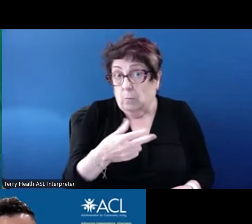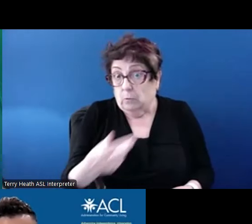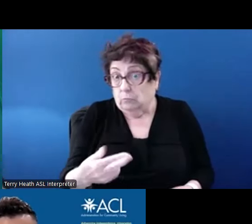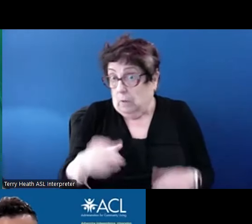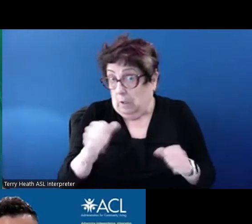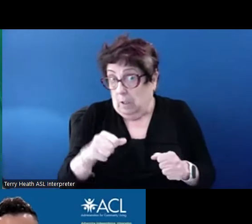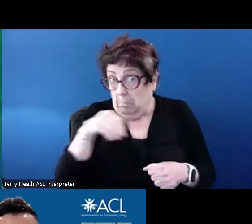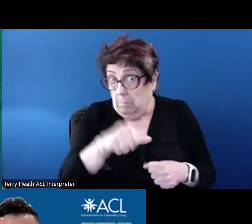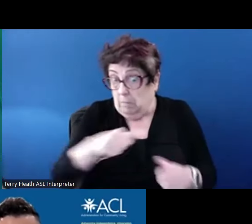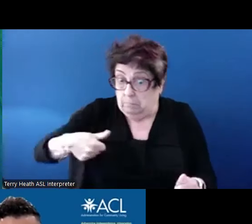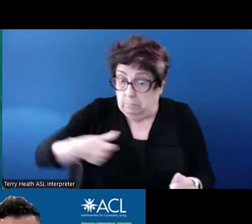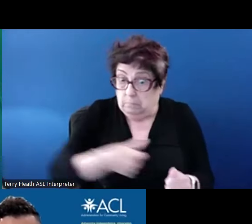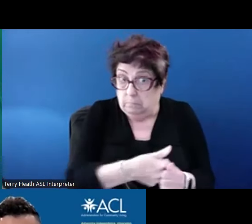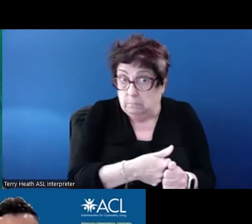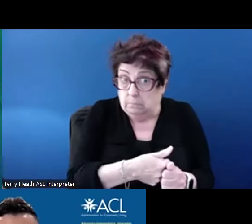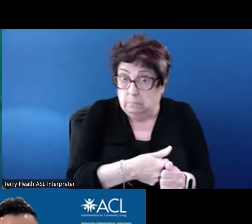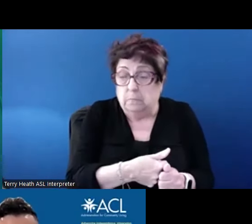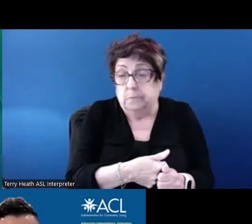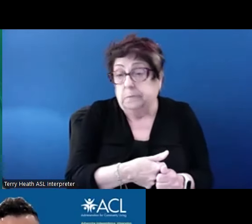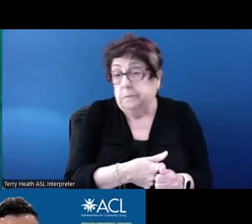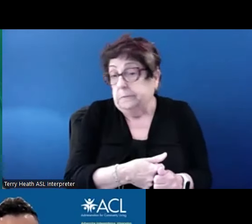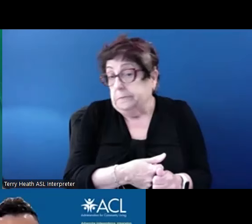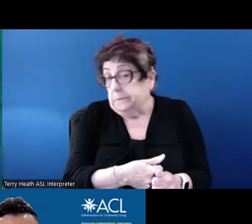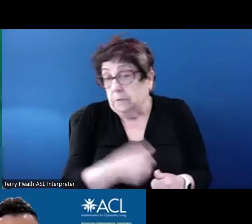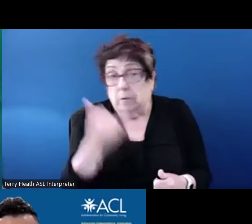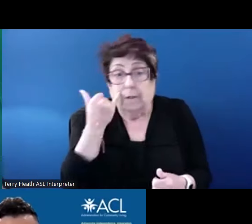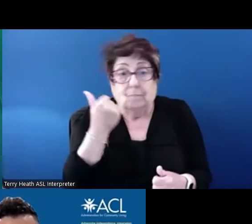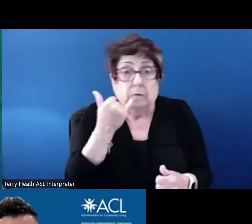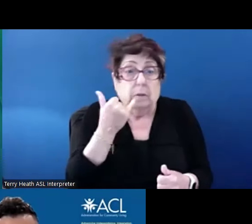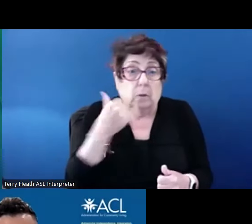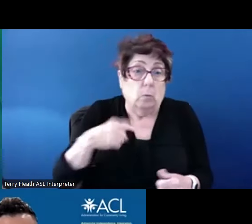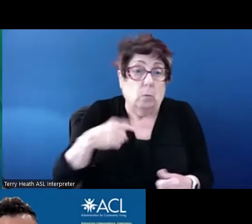if voucher whether it is mainstream or something else, it is possible to use a voucher in an